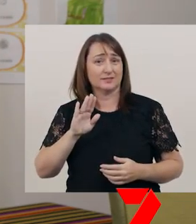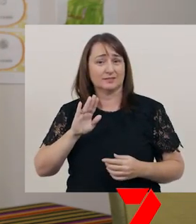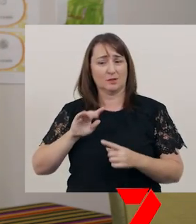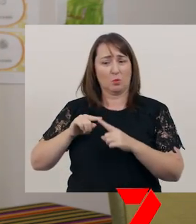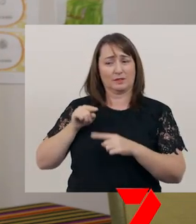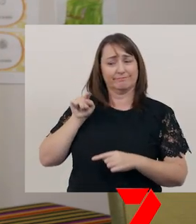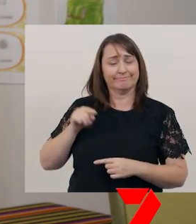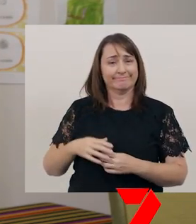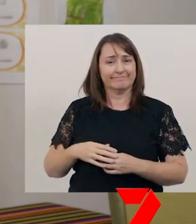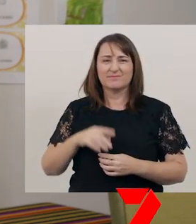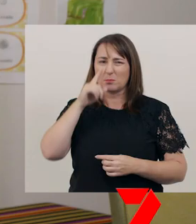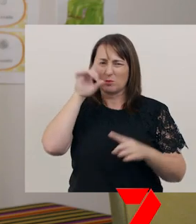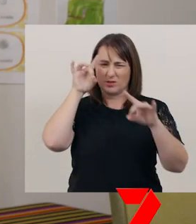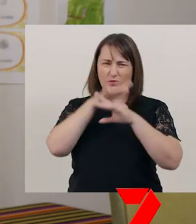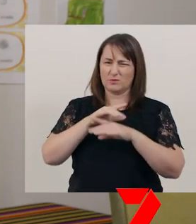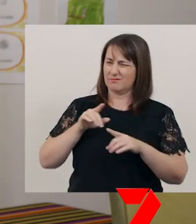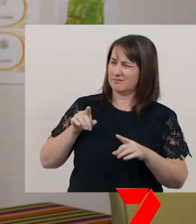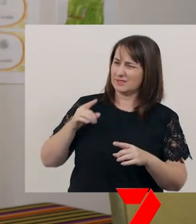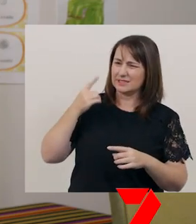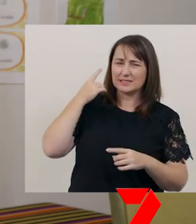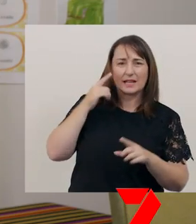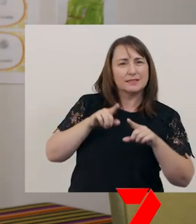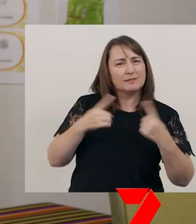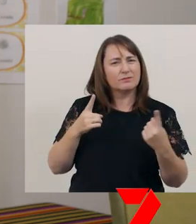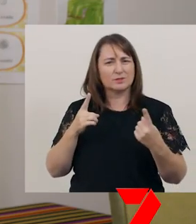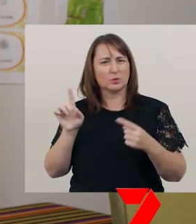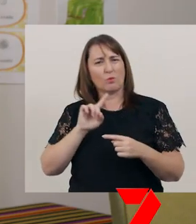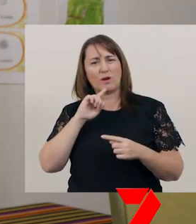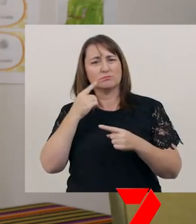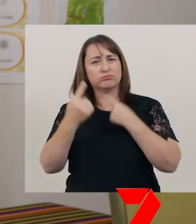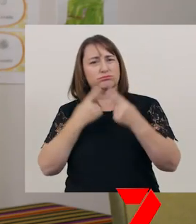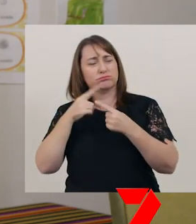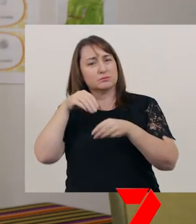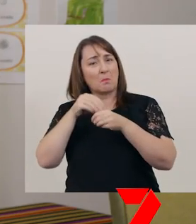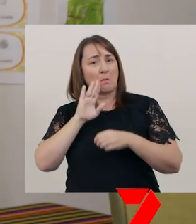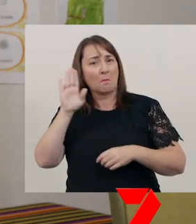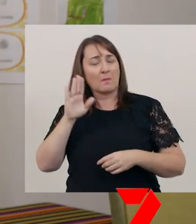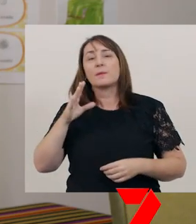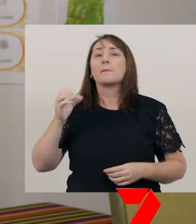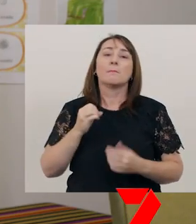It’s important that our tone complements or supports what we are saying.